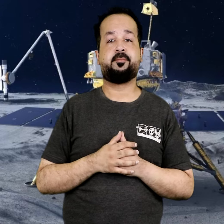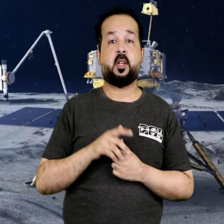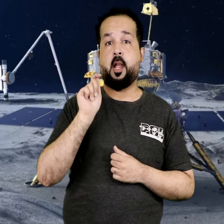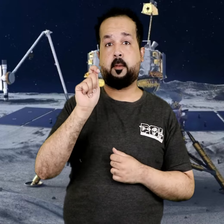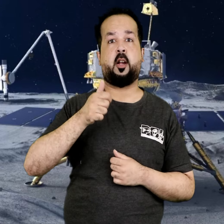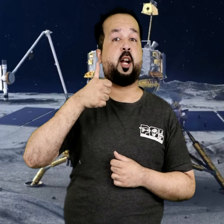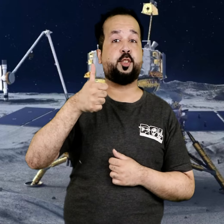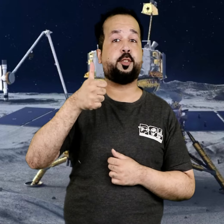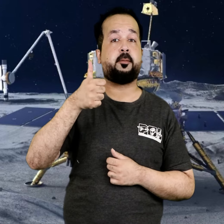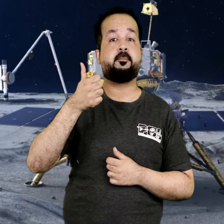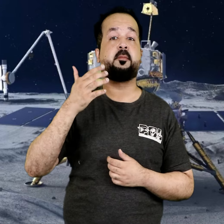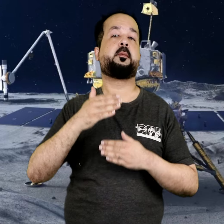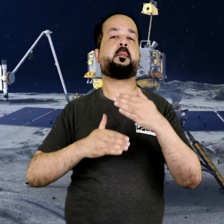After the success of the mission,